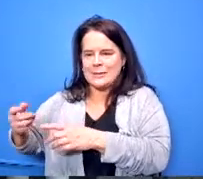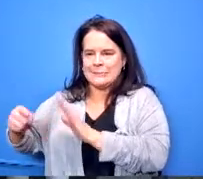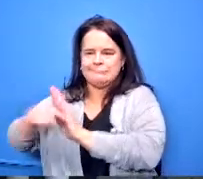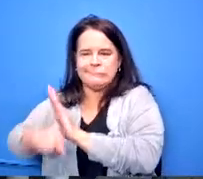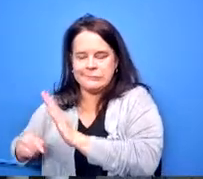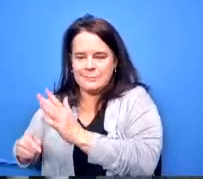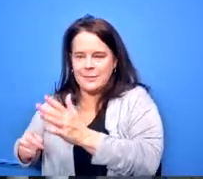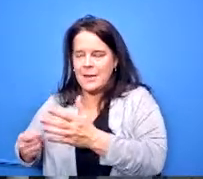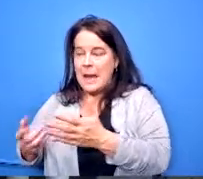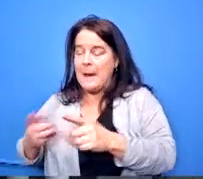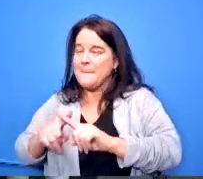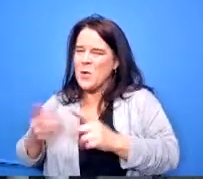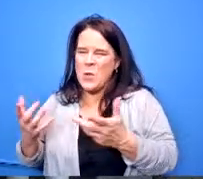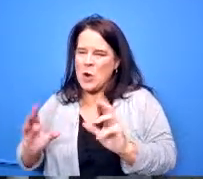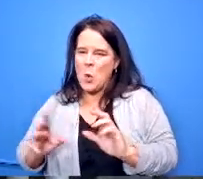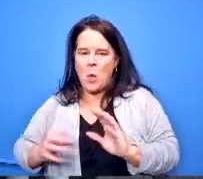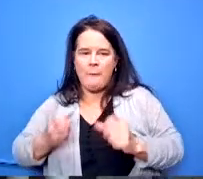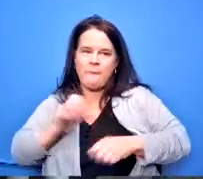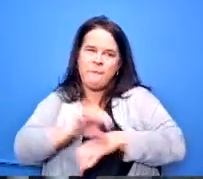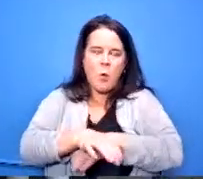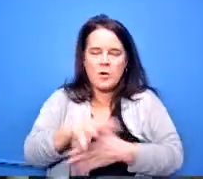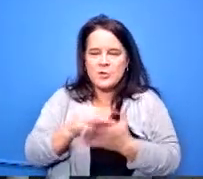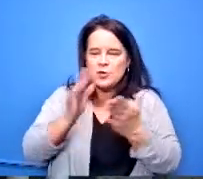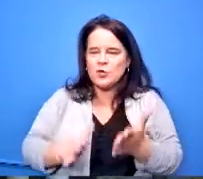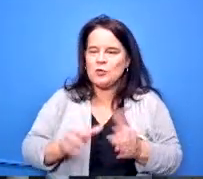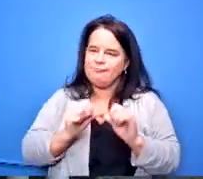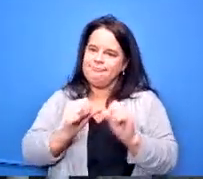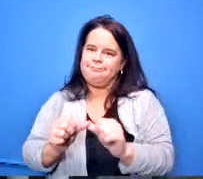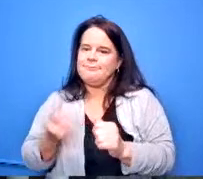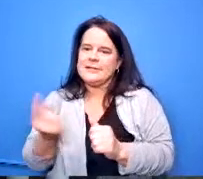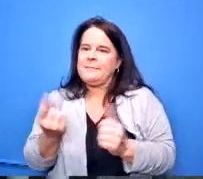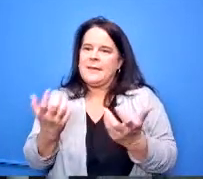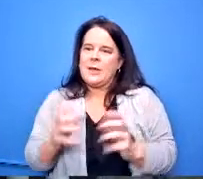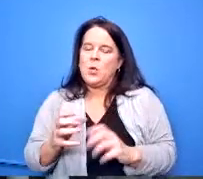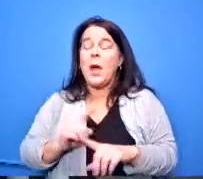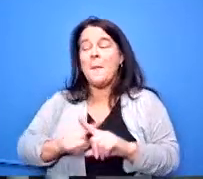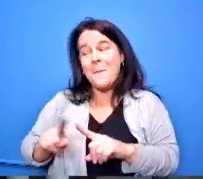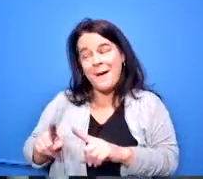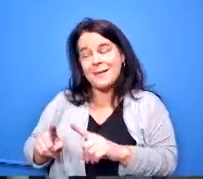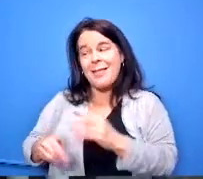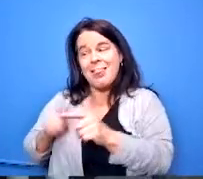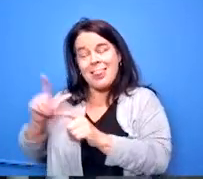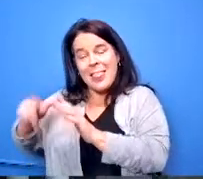know when the when the content gets a little more challenging and the kid wants to maybe